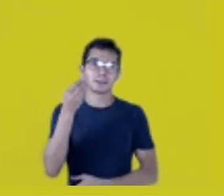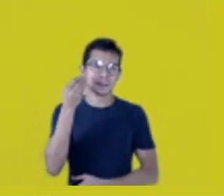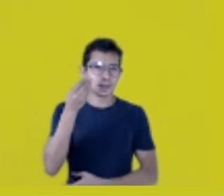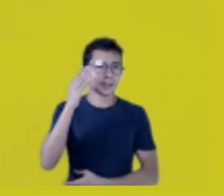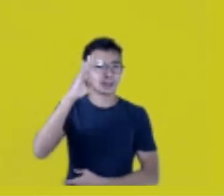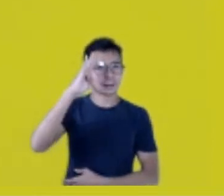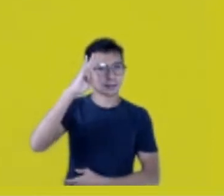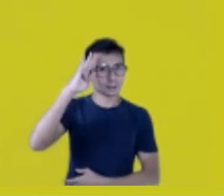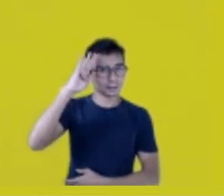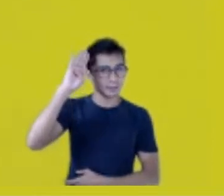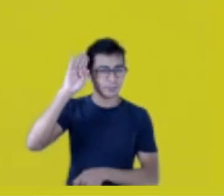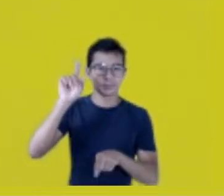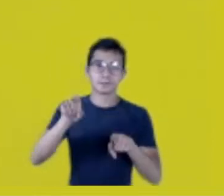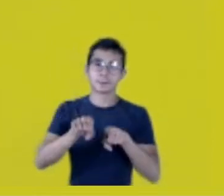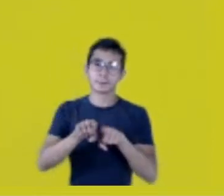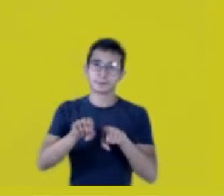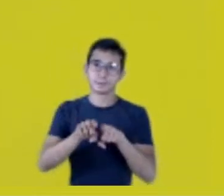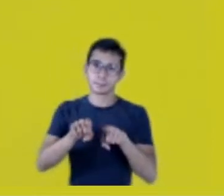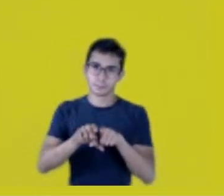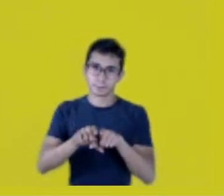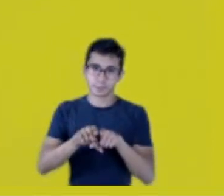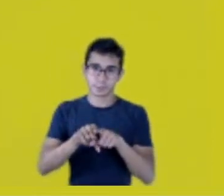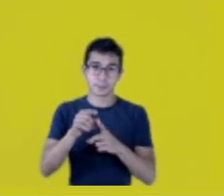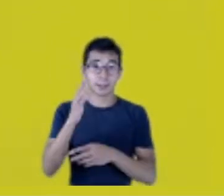this experience that other non-Natives